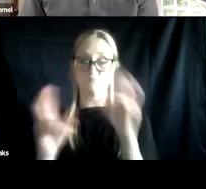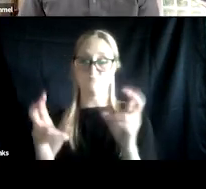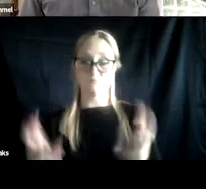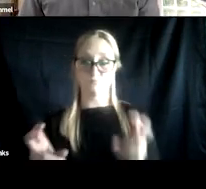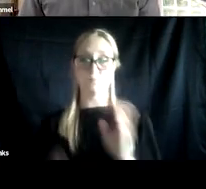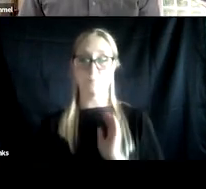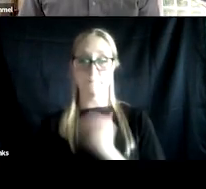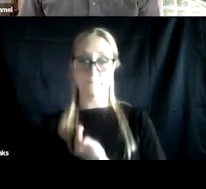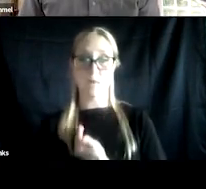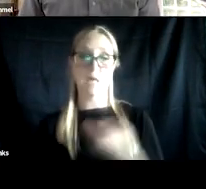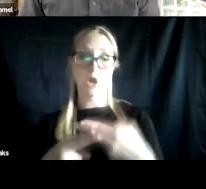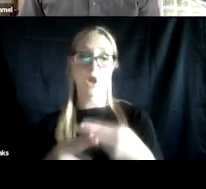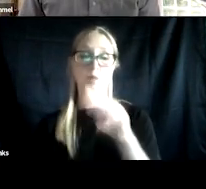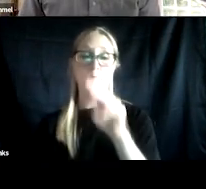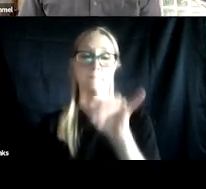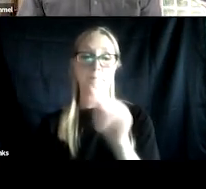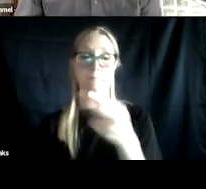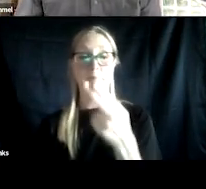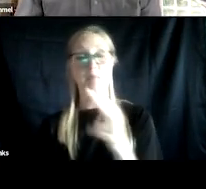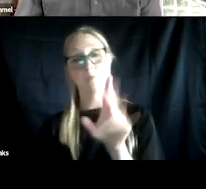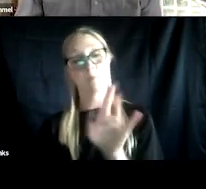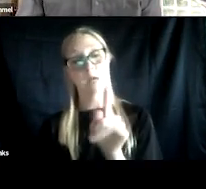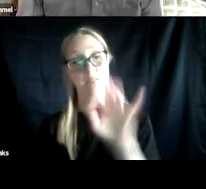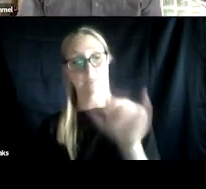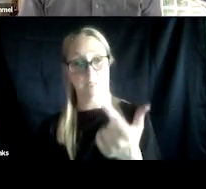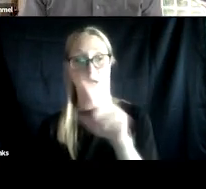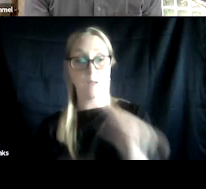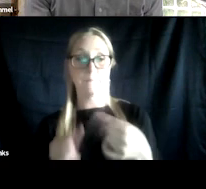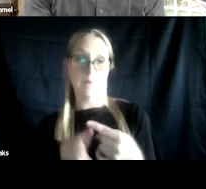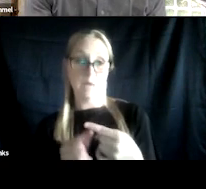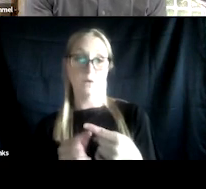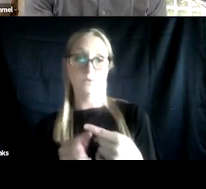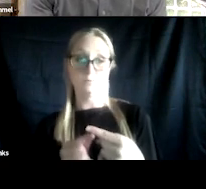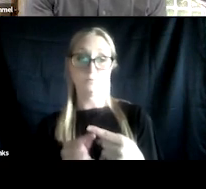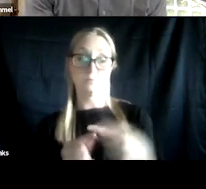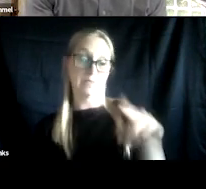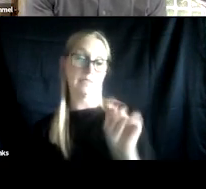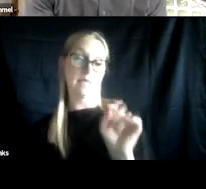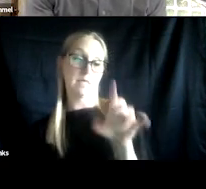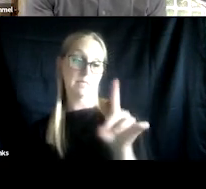myth busting about PTSD and SUD, if you don't mind, 'cause I think there's so many assumptions that we make